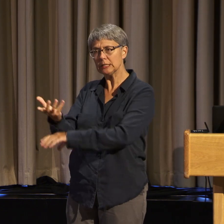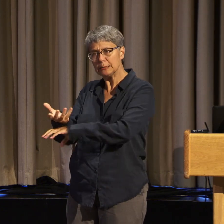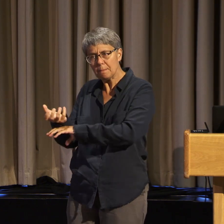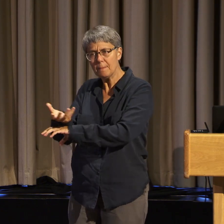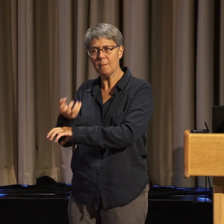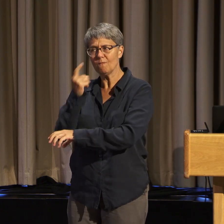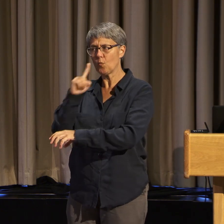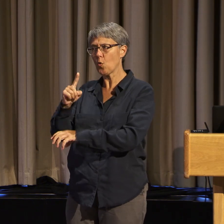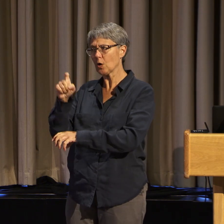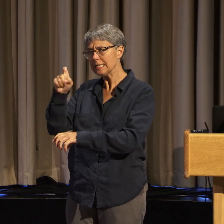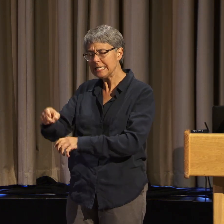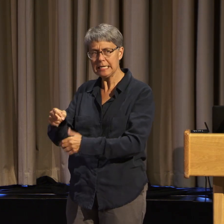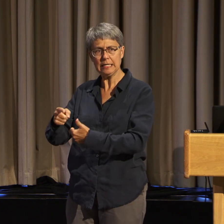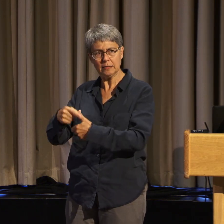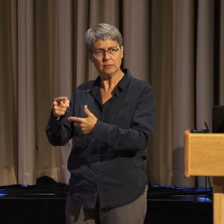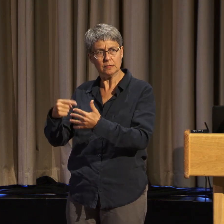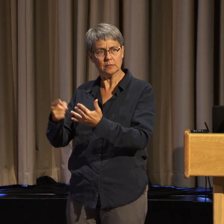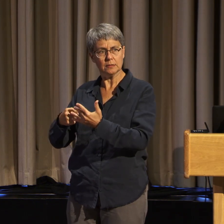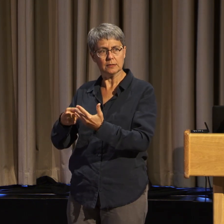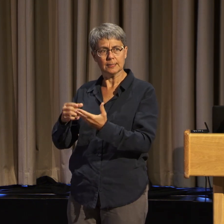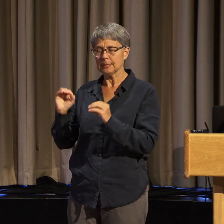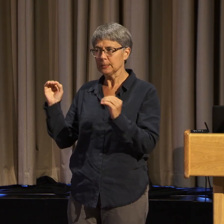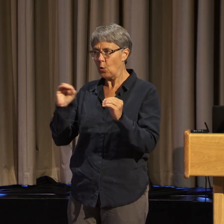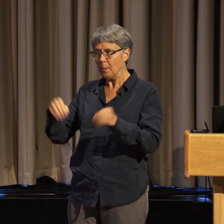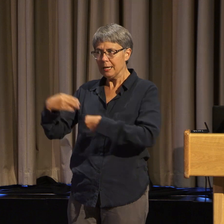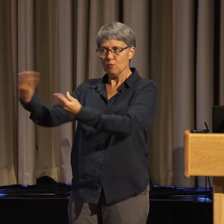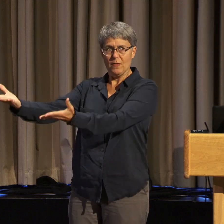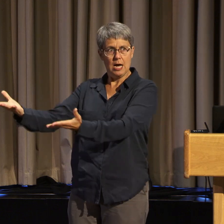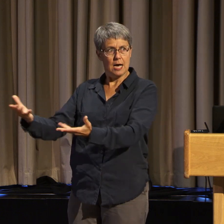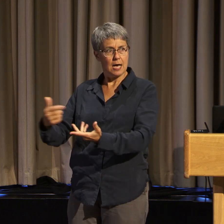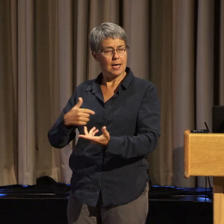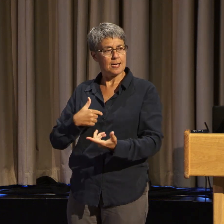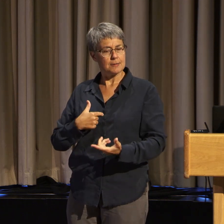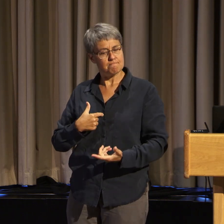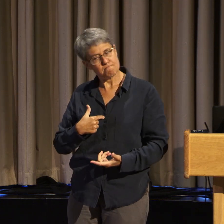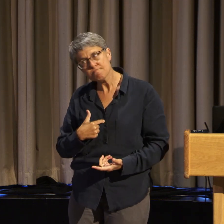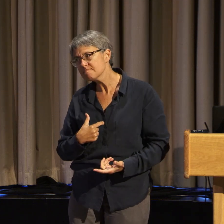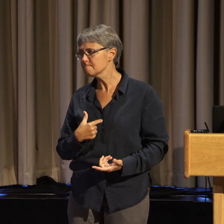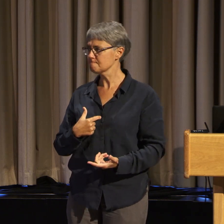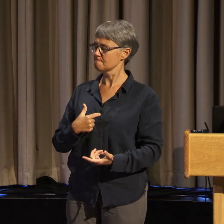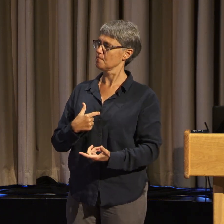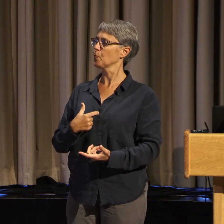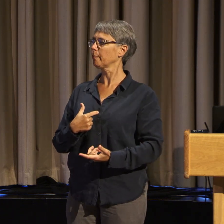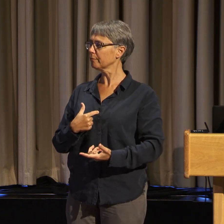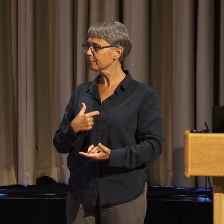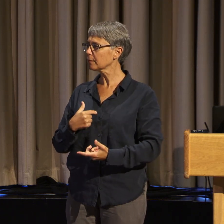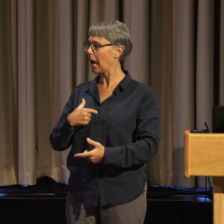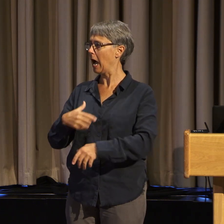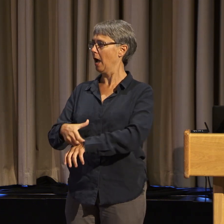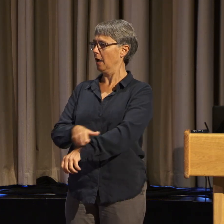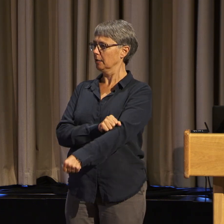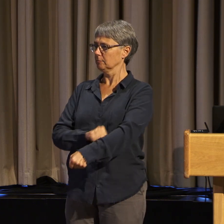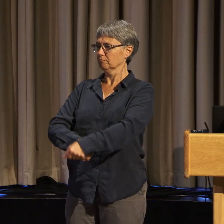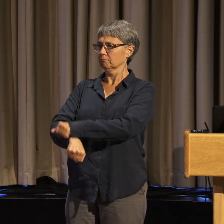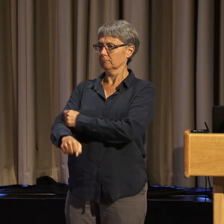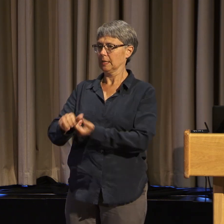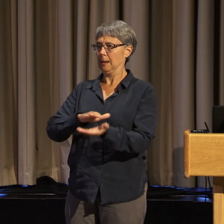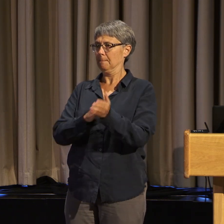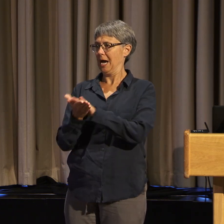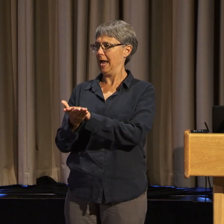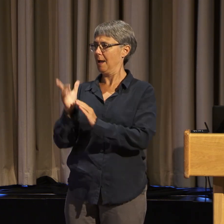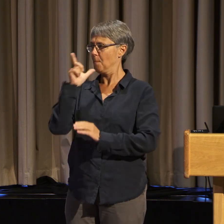And long story short, Anita rose and became the Anita ADAPT